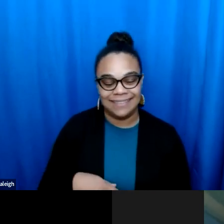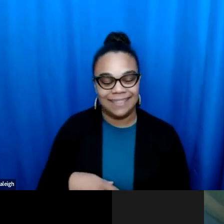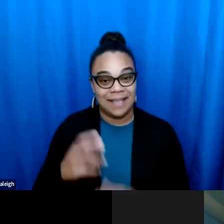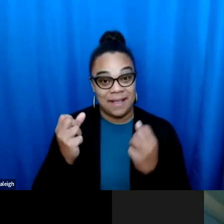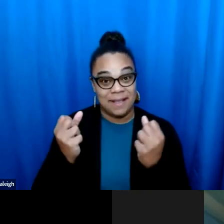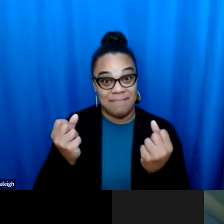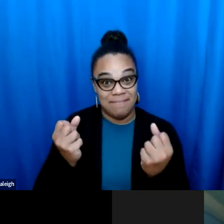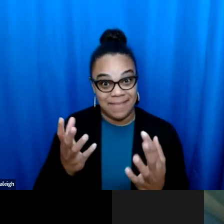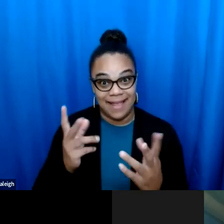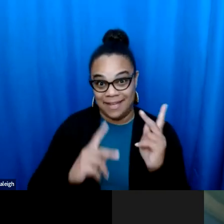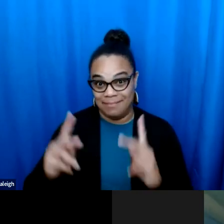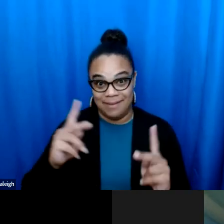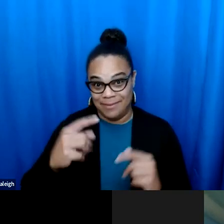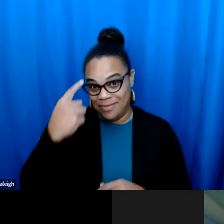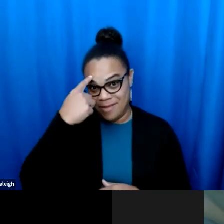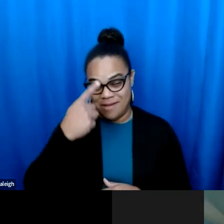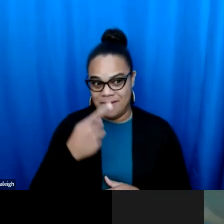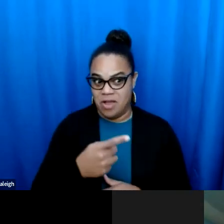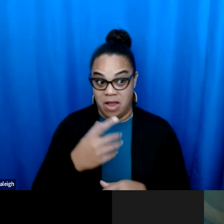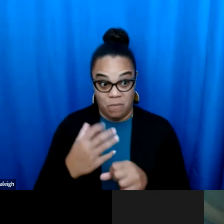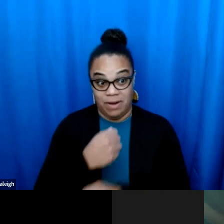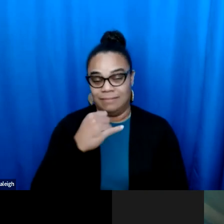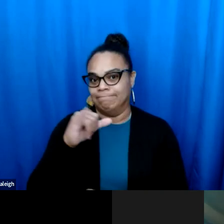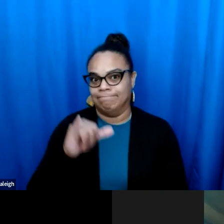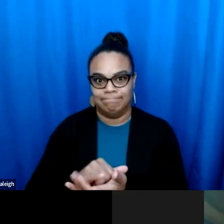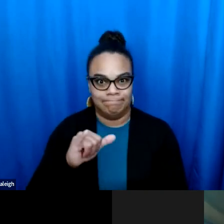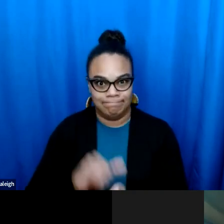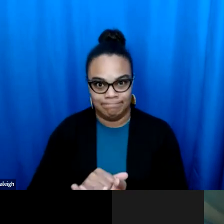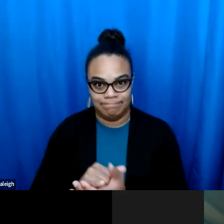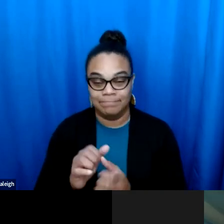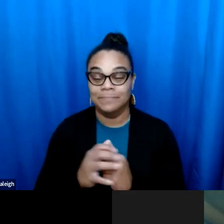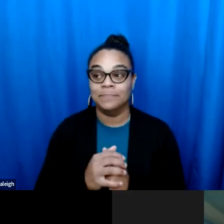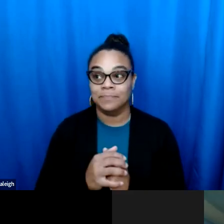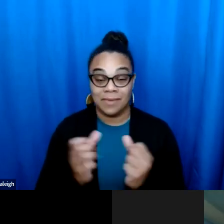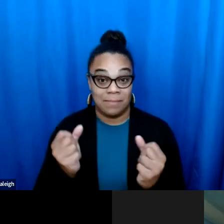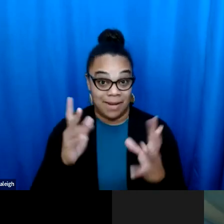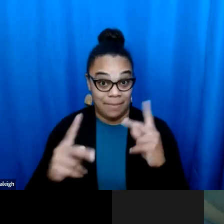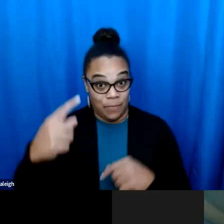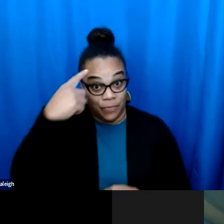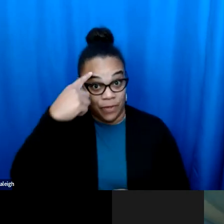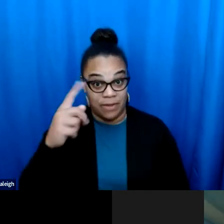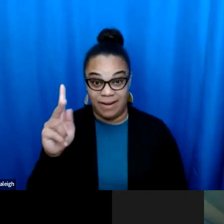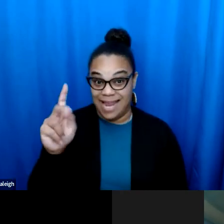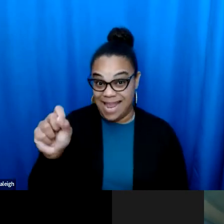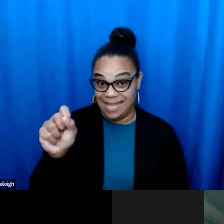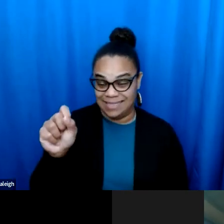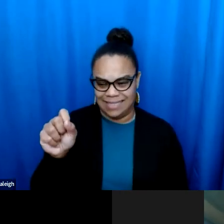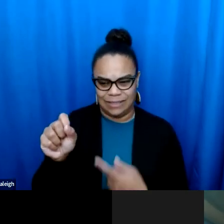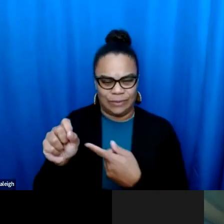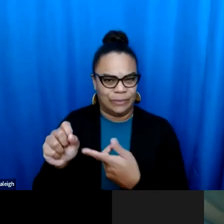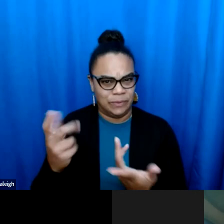So I will be honest. And say that there were many folks did not. I will be honest and say that there were